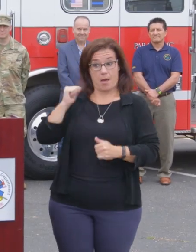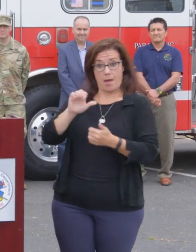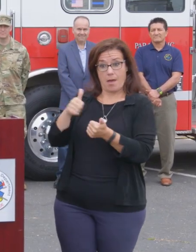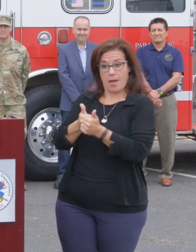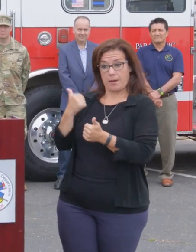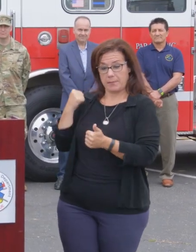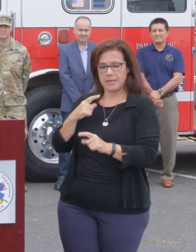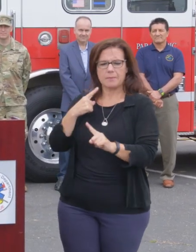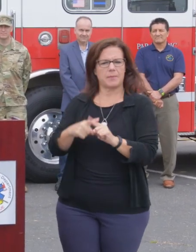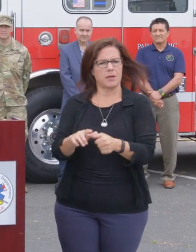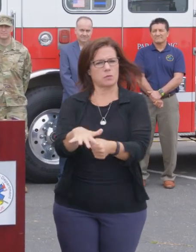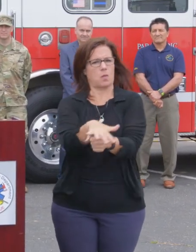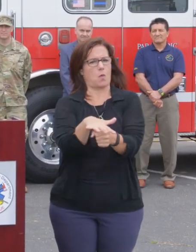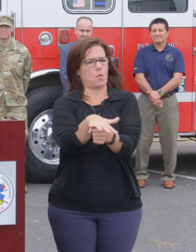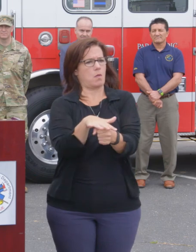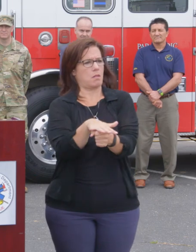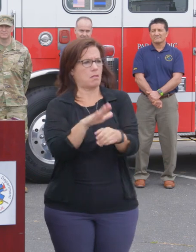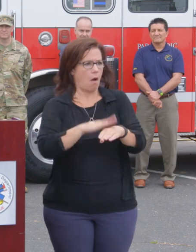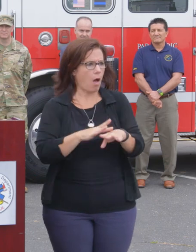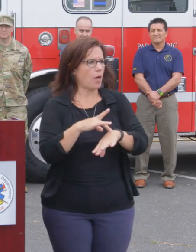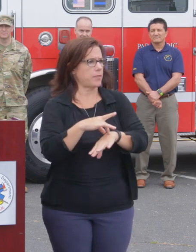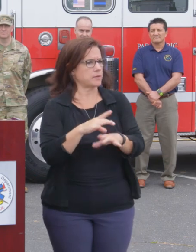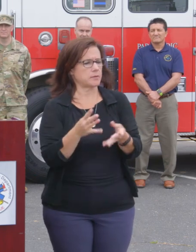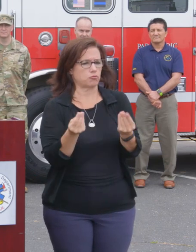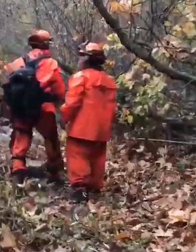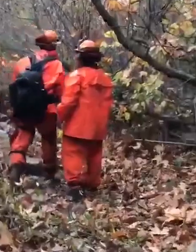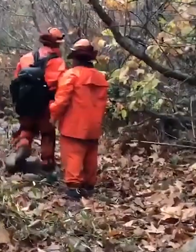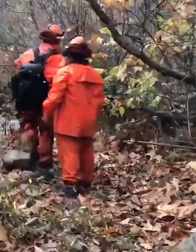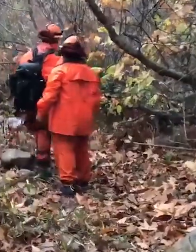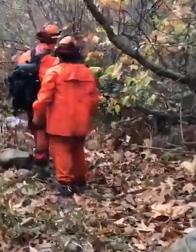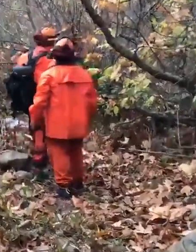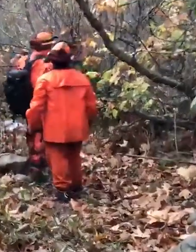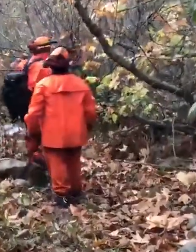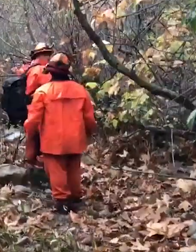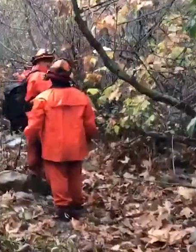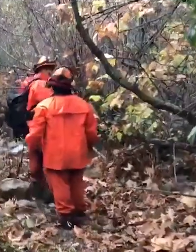local levels and the opportunity to work with the public works people in Santa